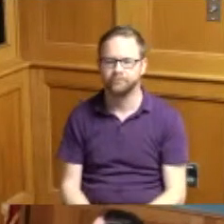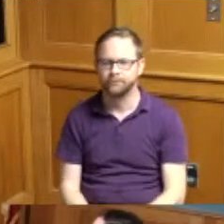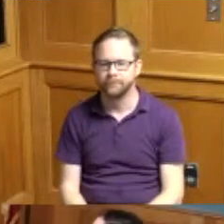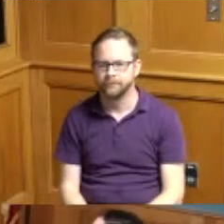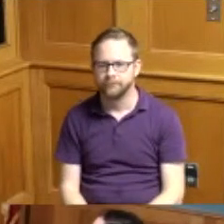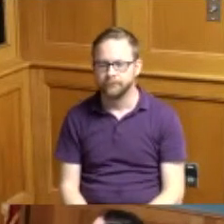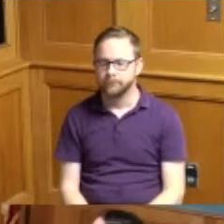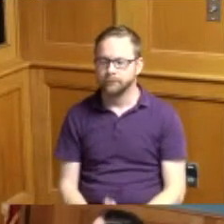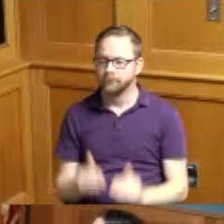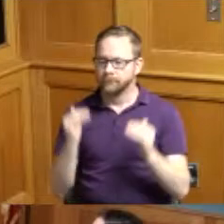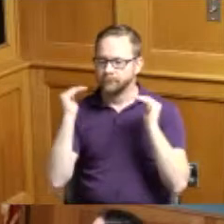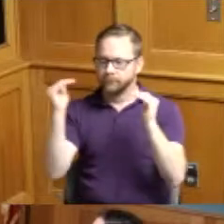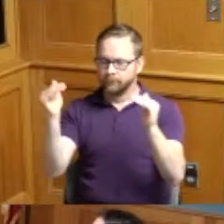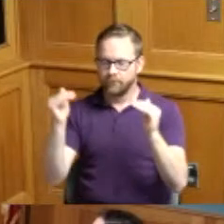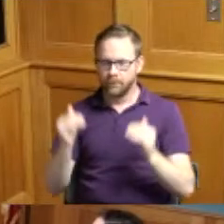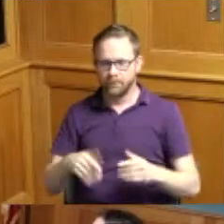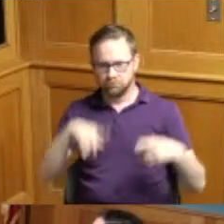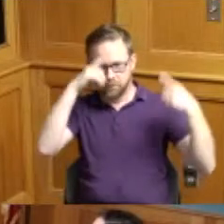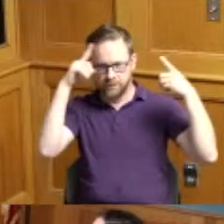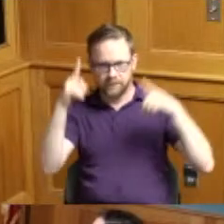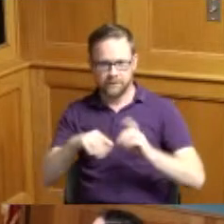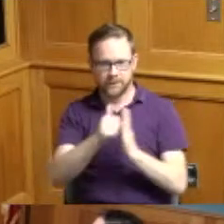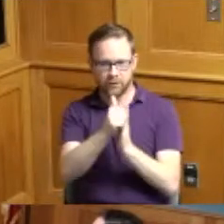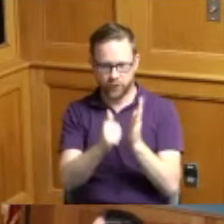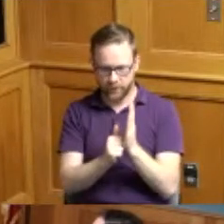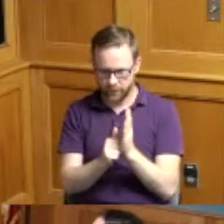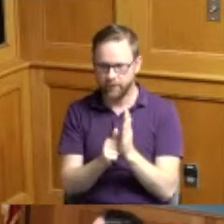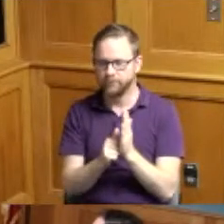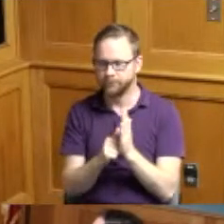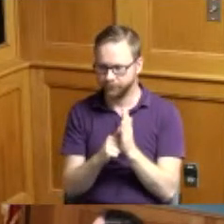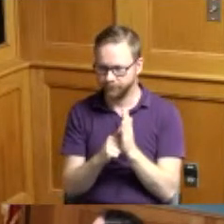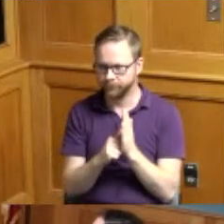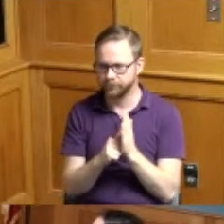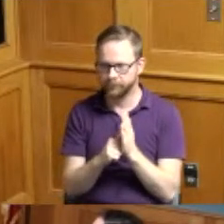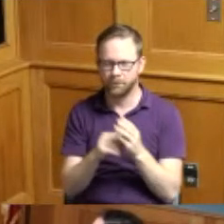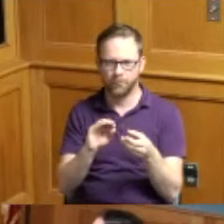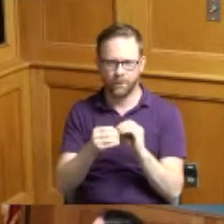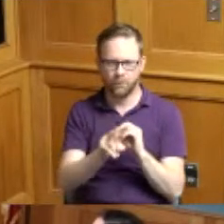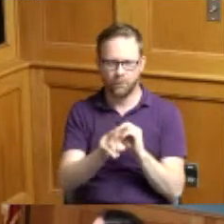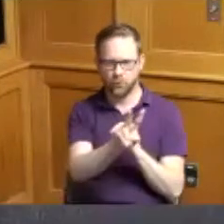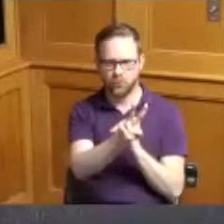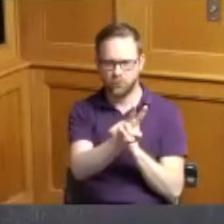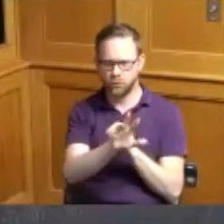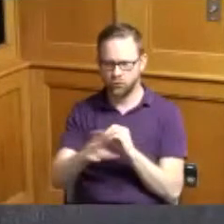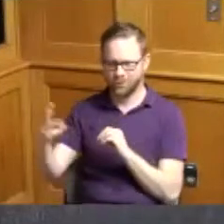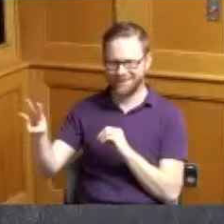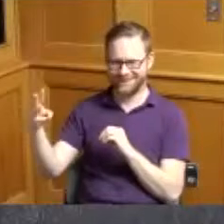we will move forward with our consent agenda items items number two through 16.